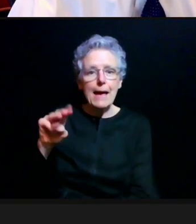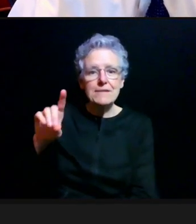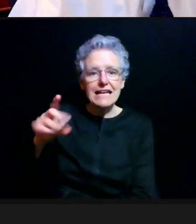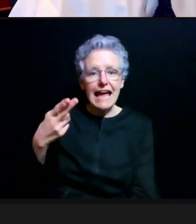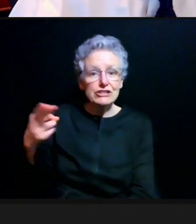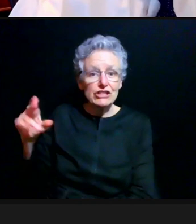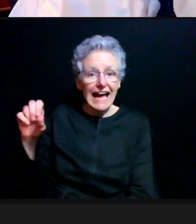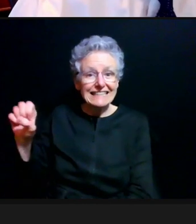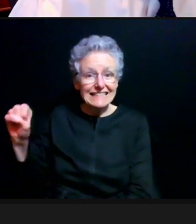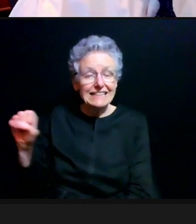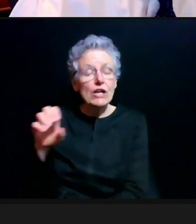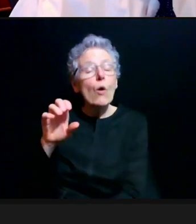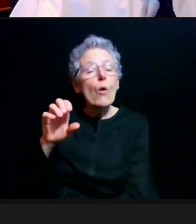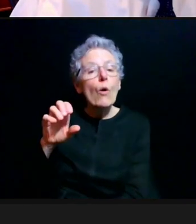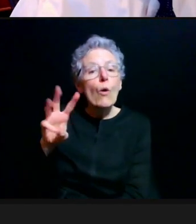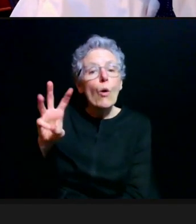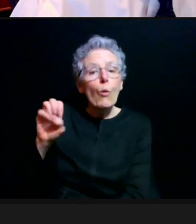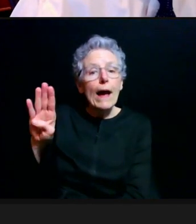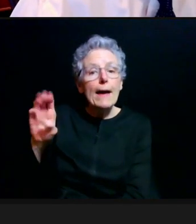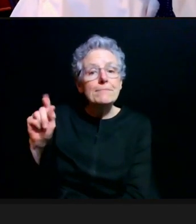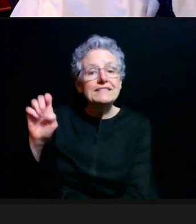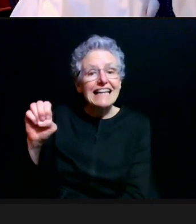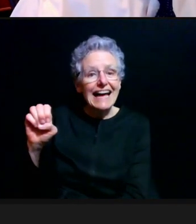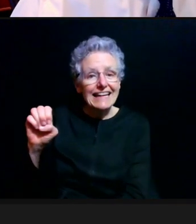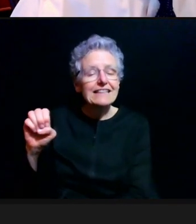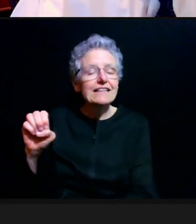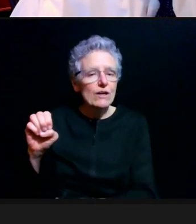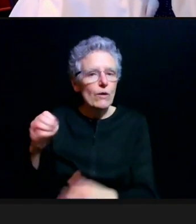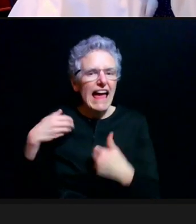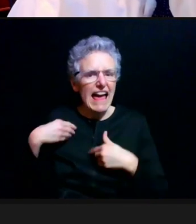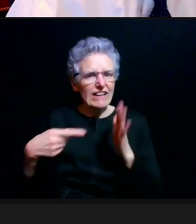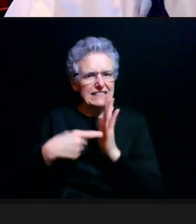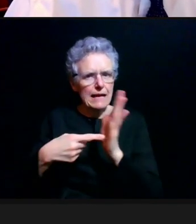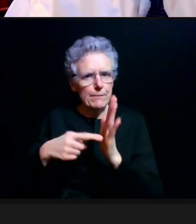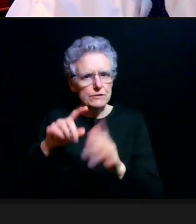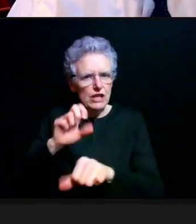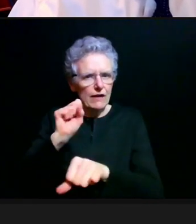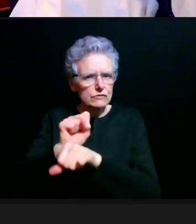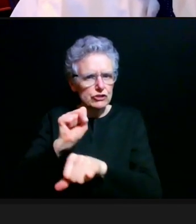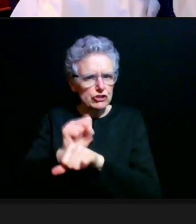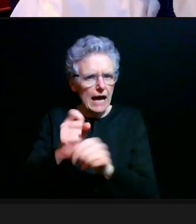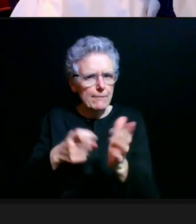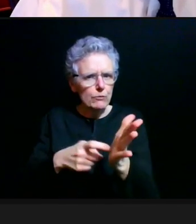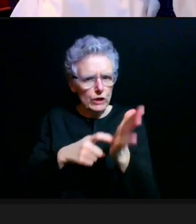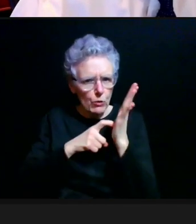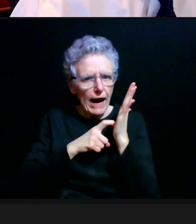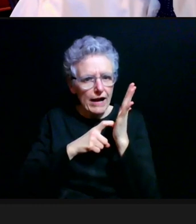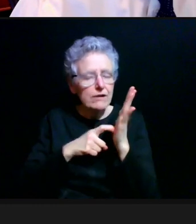there are examples of occupational based criteria that would potentially make you eligible before the 5th.